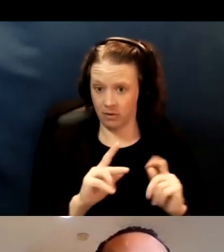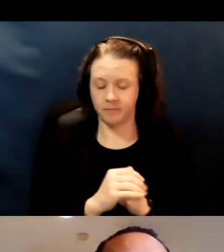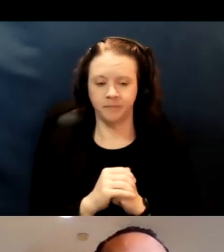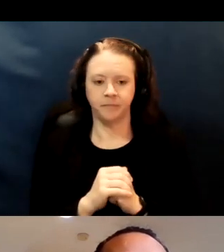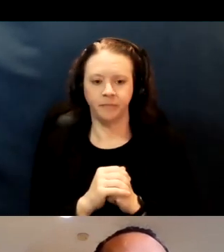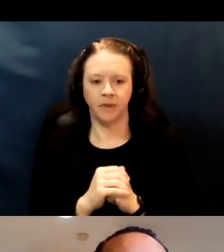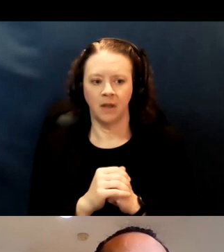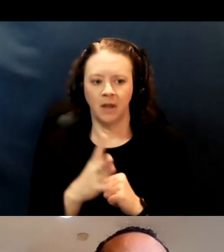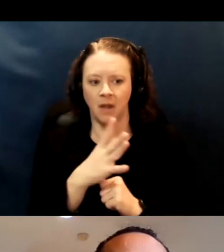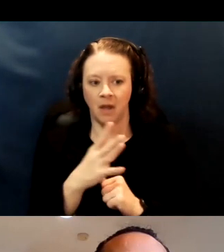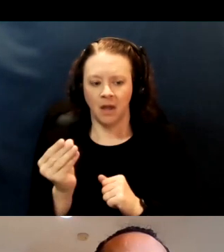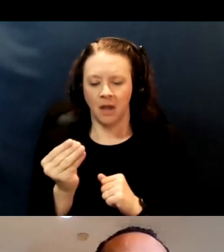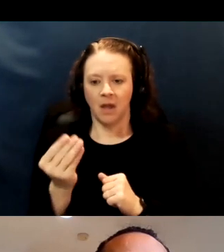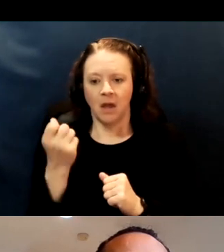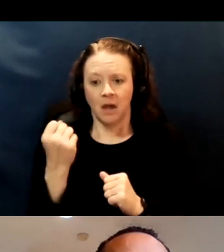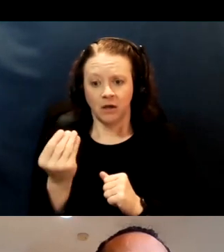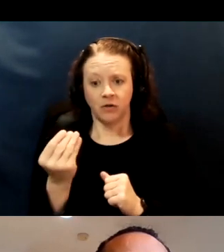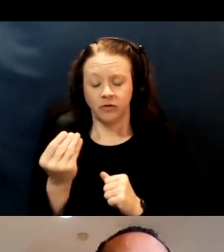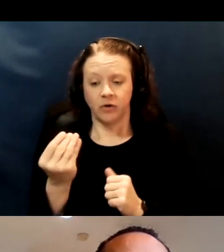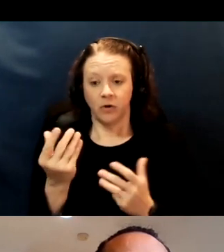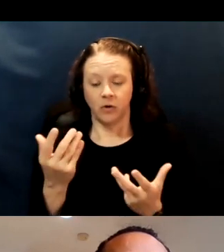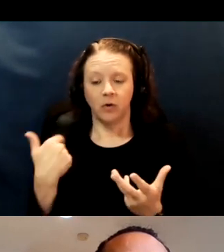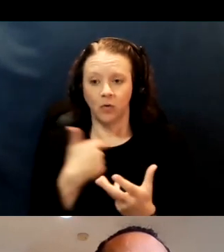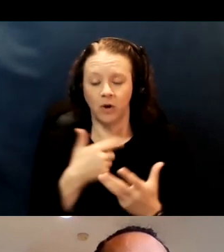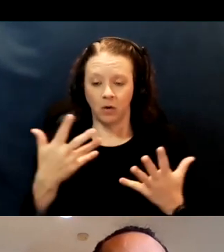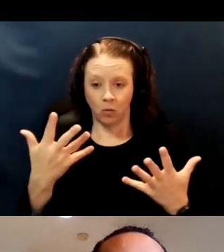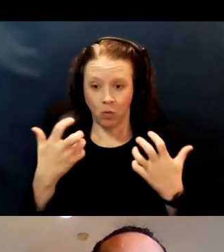And so, ensuring that we're keeping those individuals